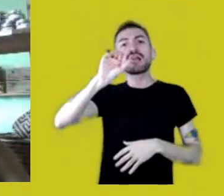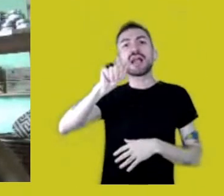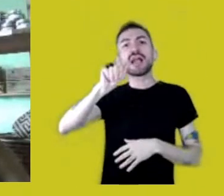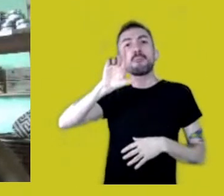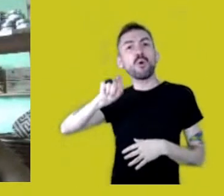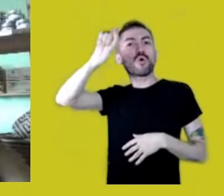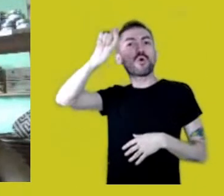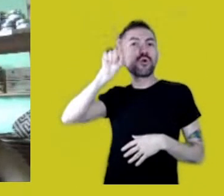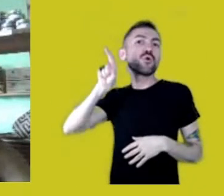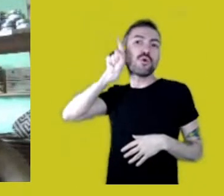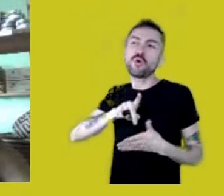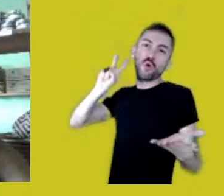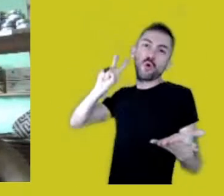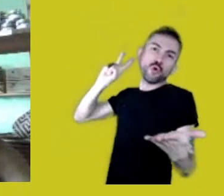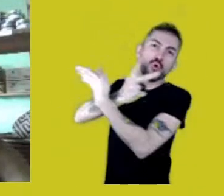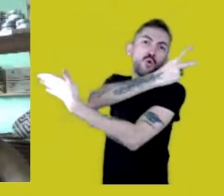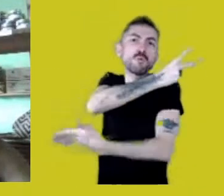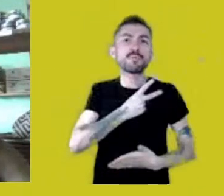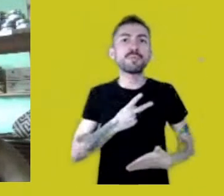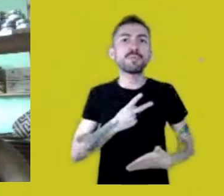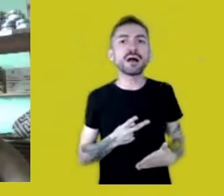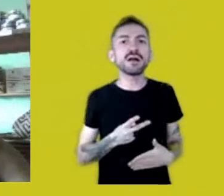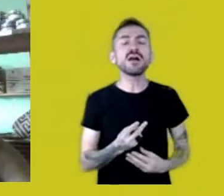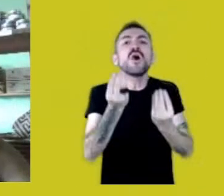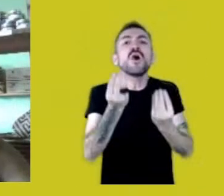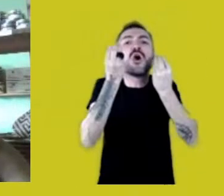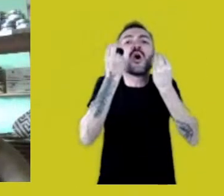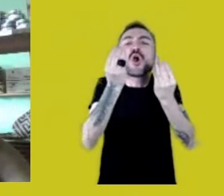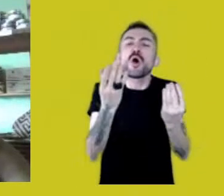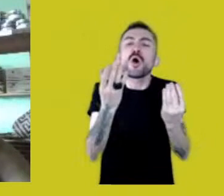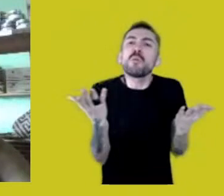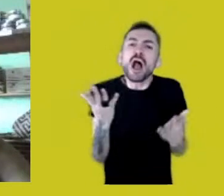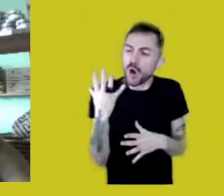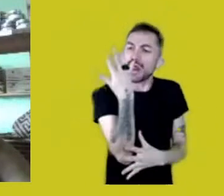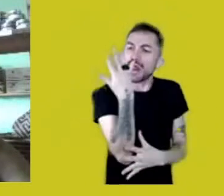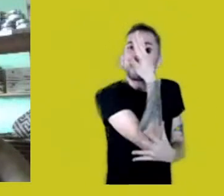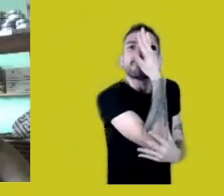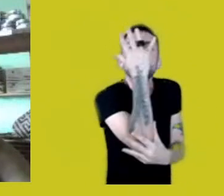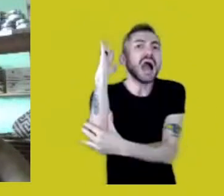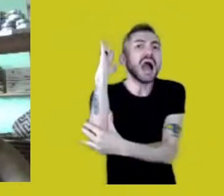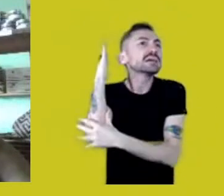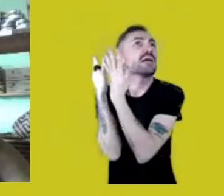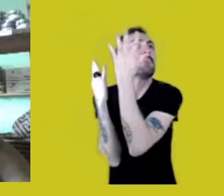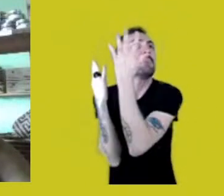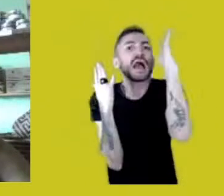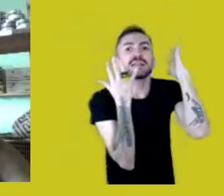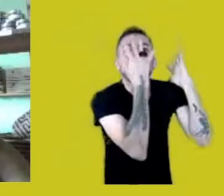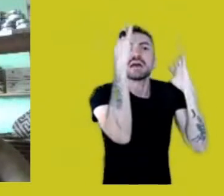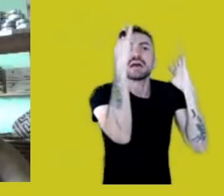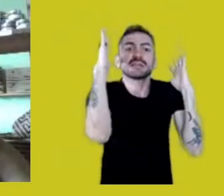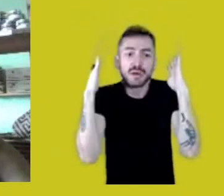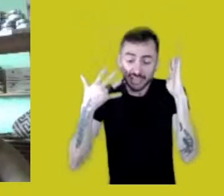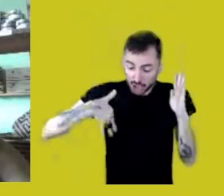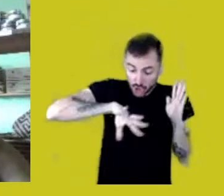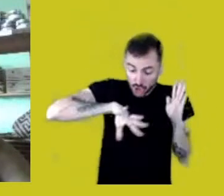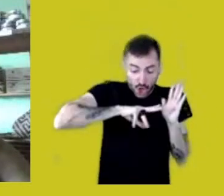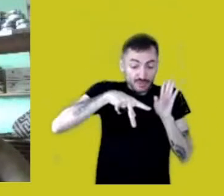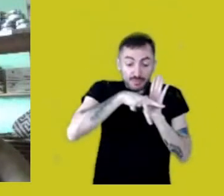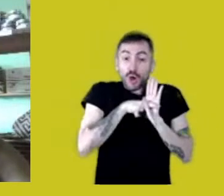Why, then, have our forests and biomes not gone up in flames centuries ago,